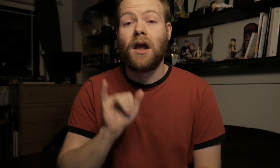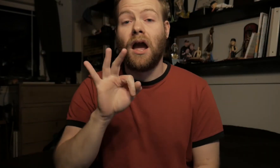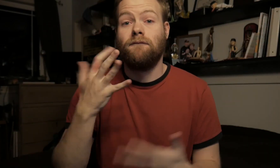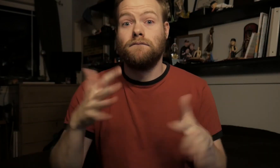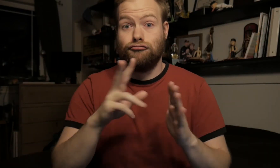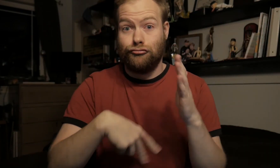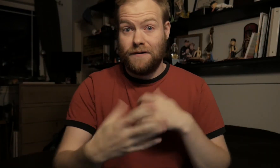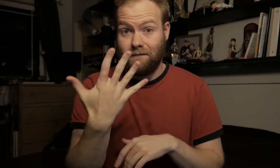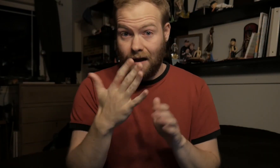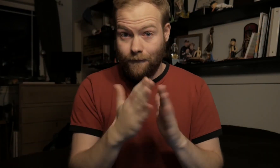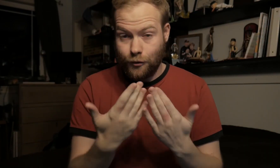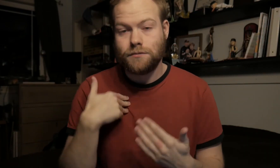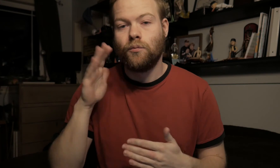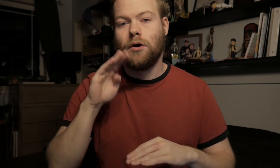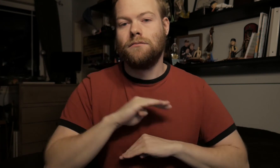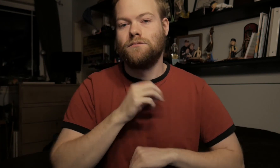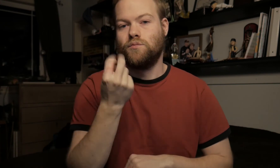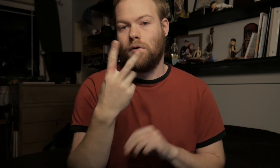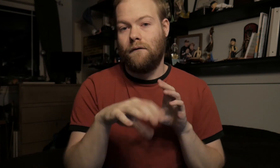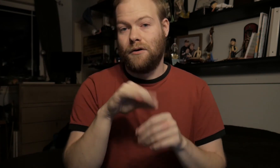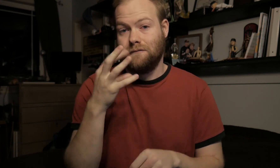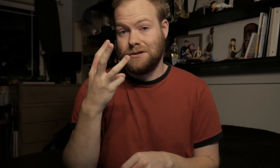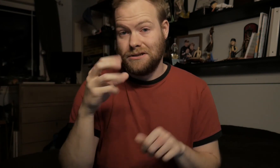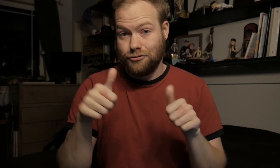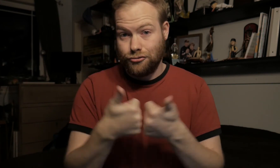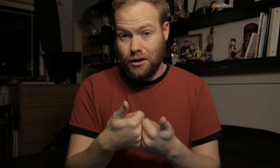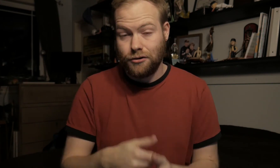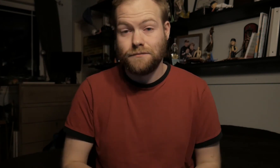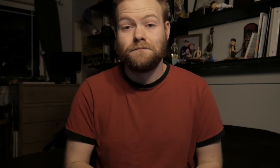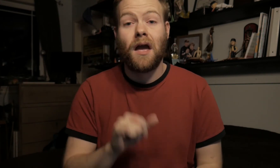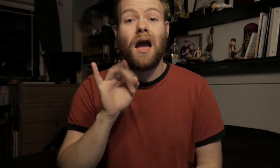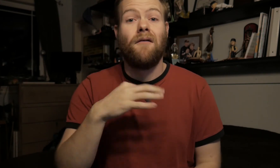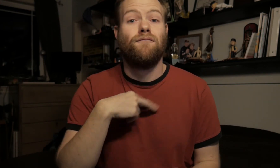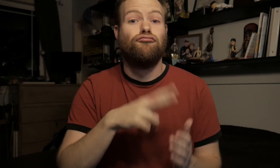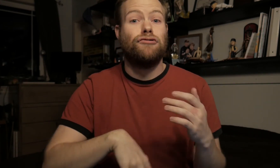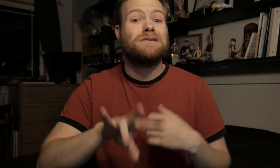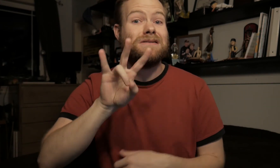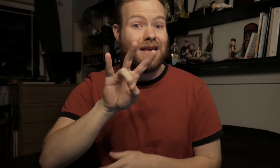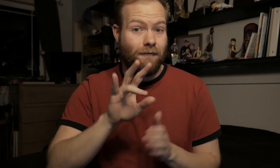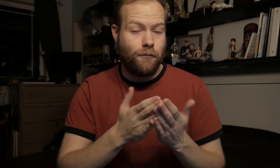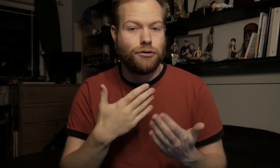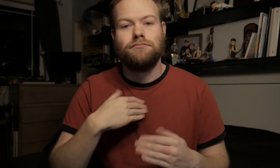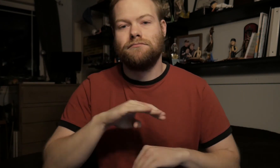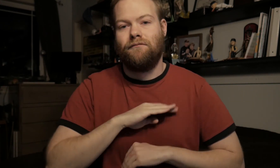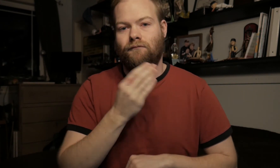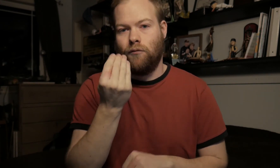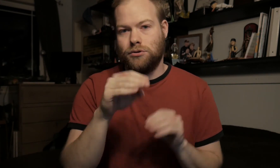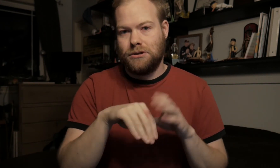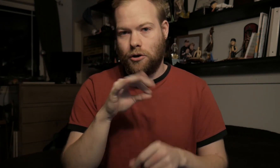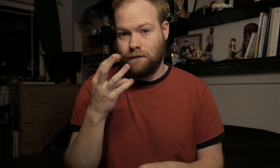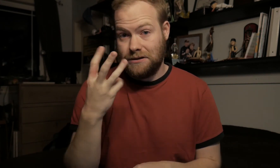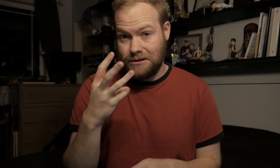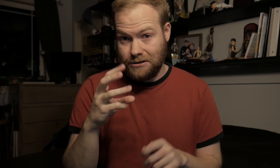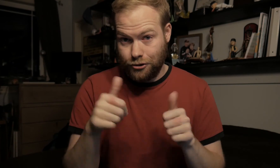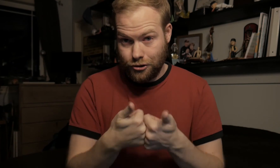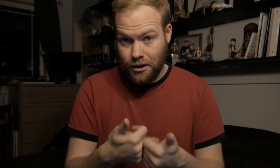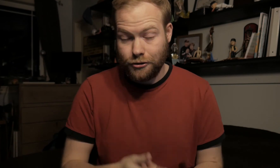If I read five books, I will have hit 12 out of 16 challenges. If I do read seven books, I meet 14 out of 16 challenges.